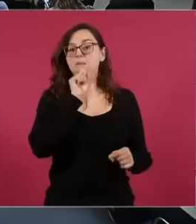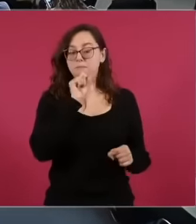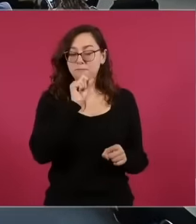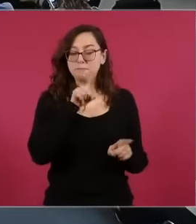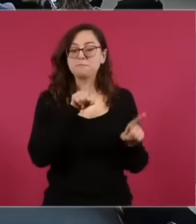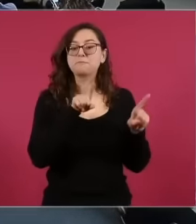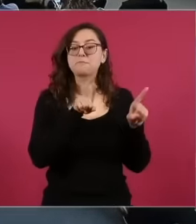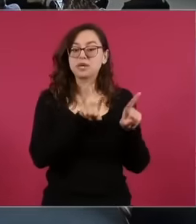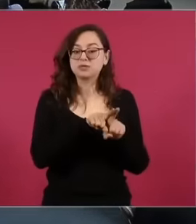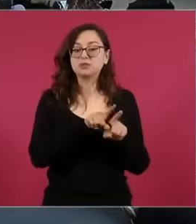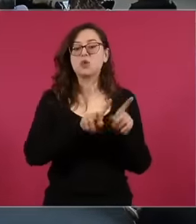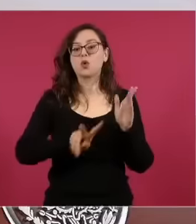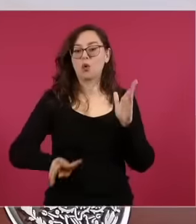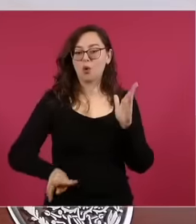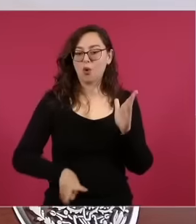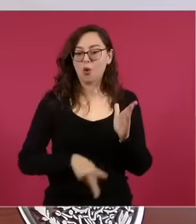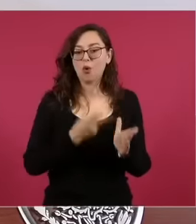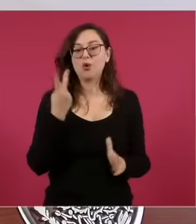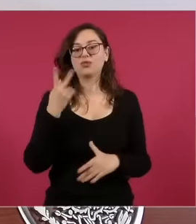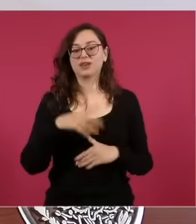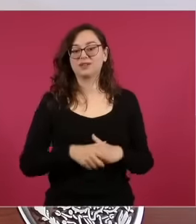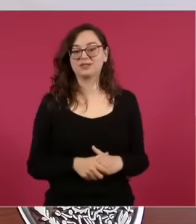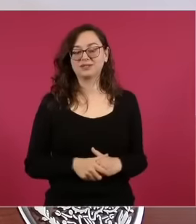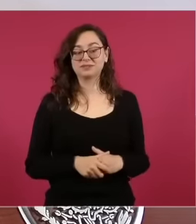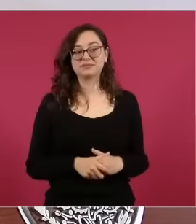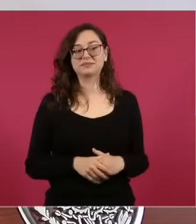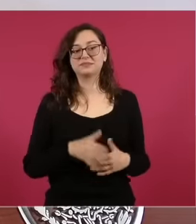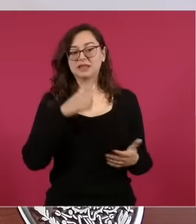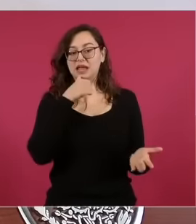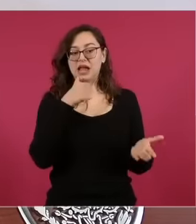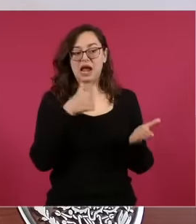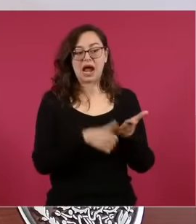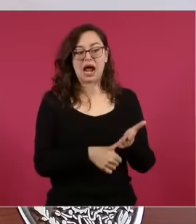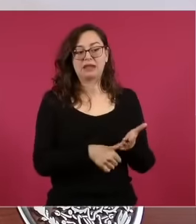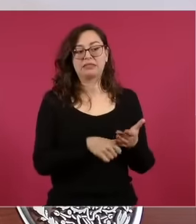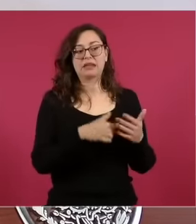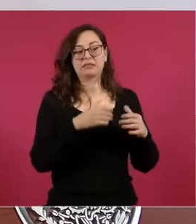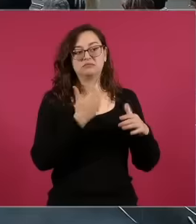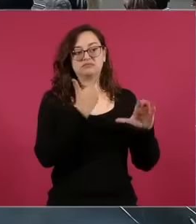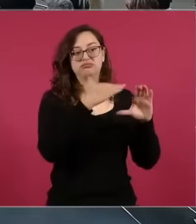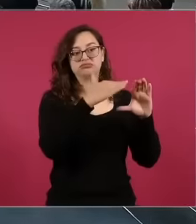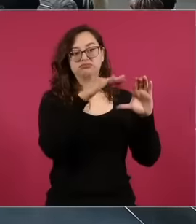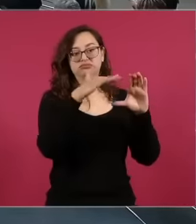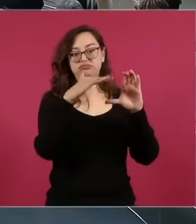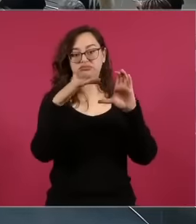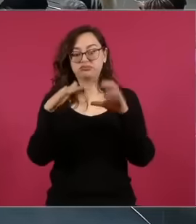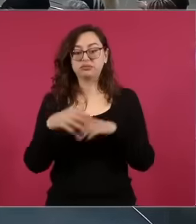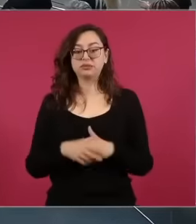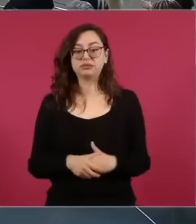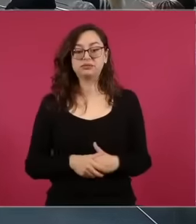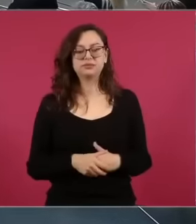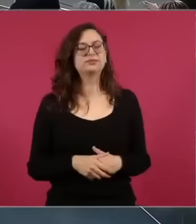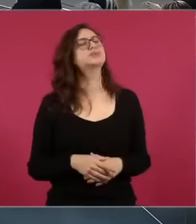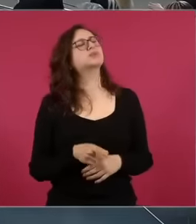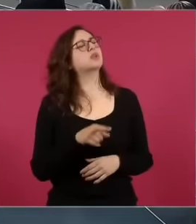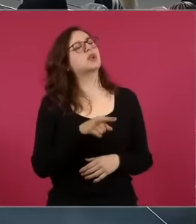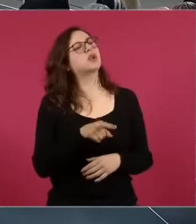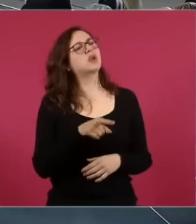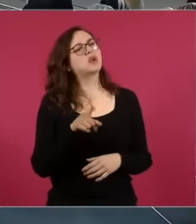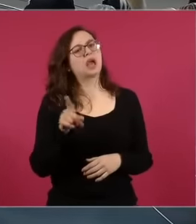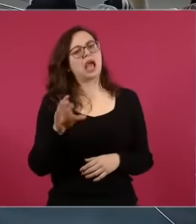the cell list. appears on the list of those of Claudio x González I think so